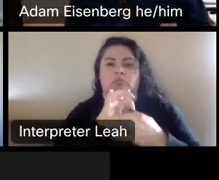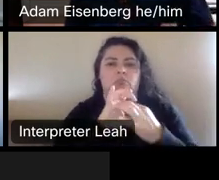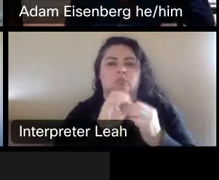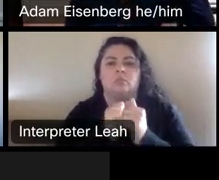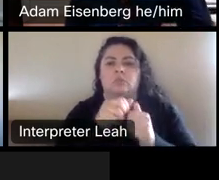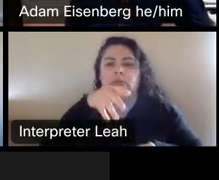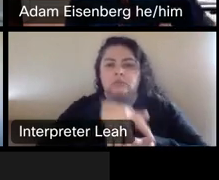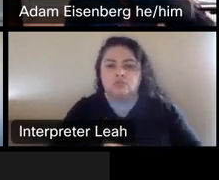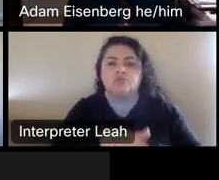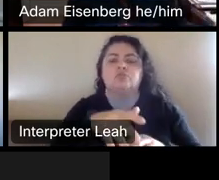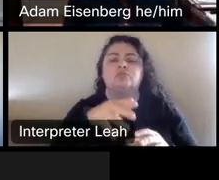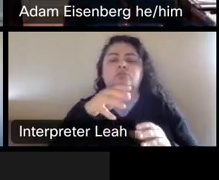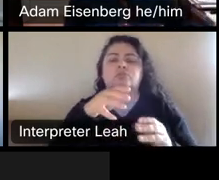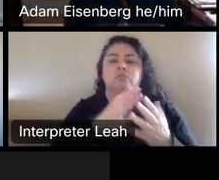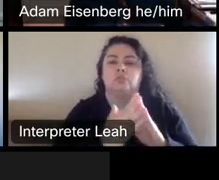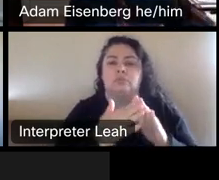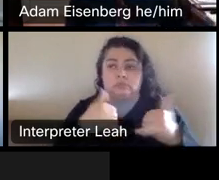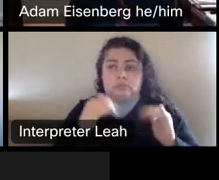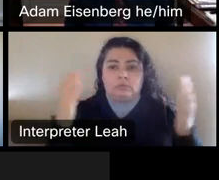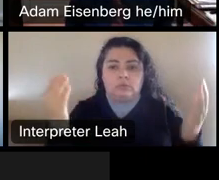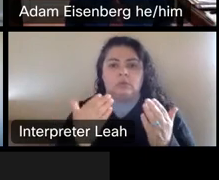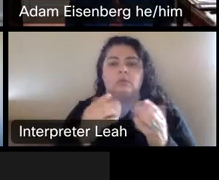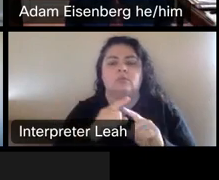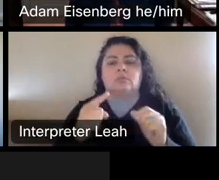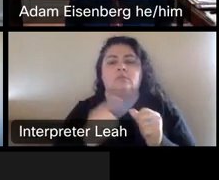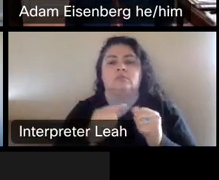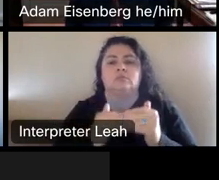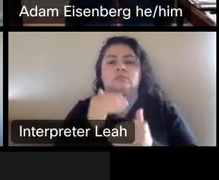Who are very much still here, but it's just the 1st step in resisting their ratio.